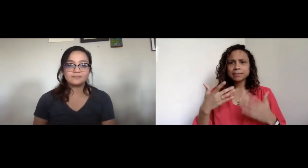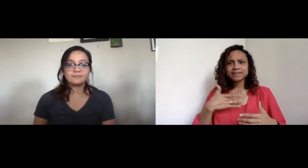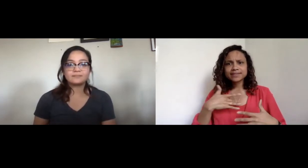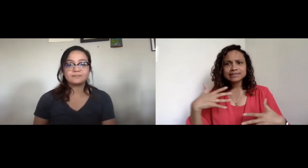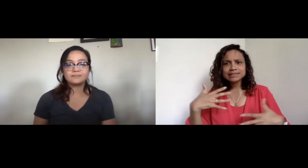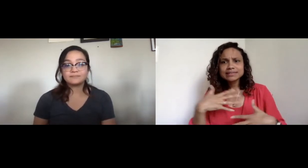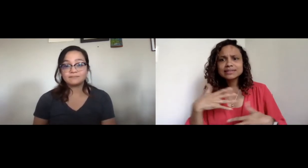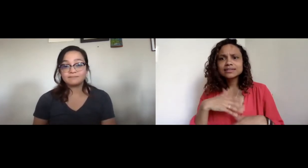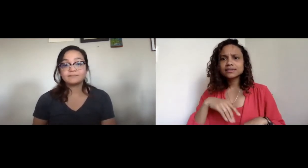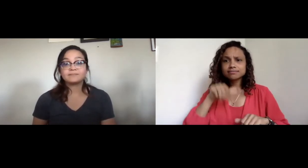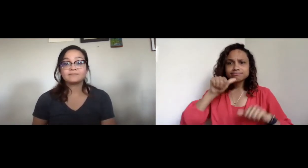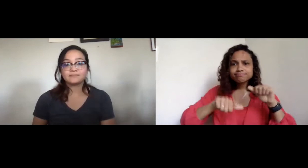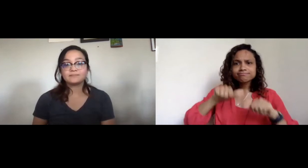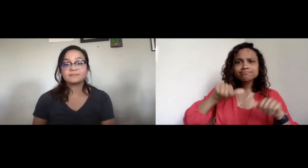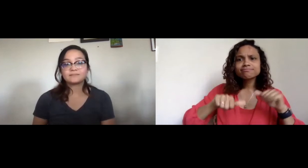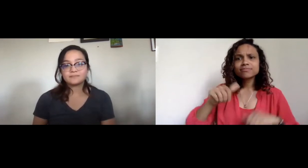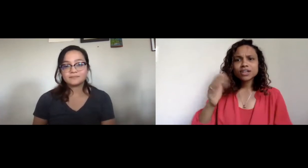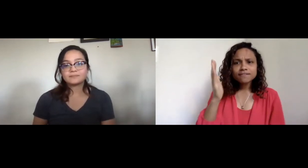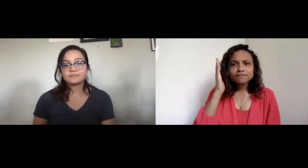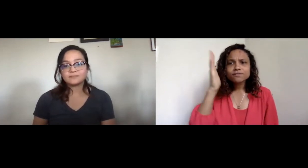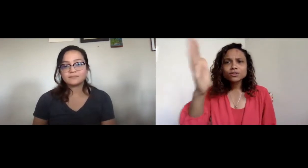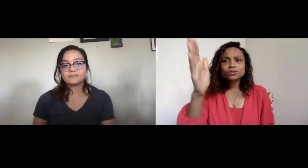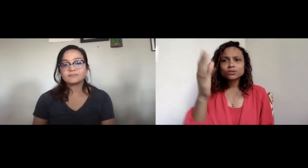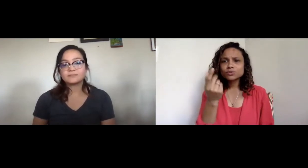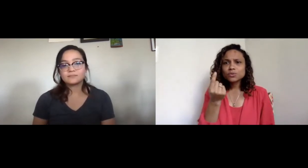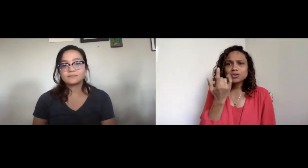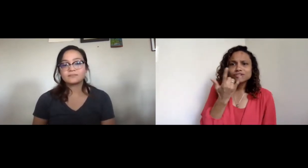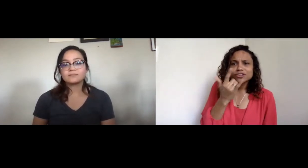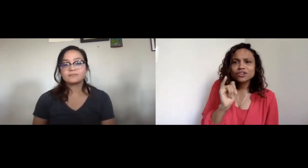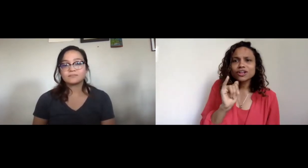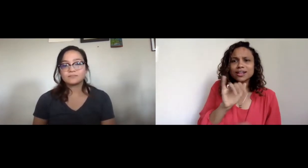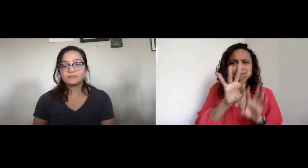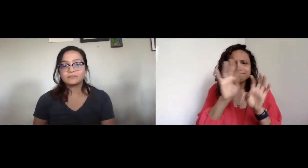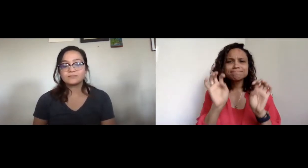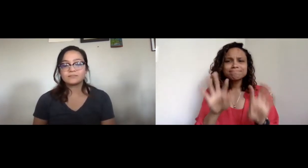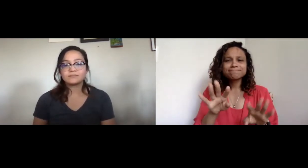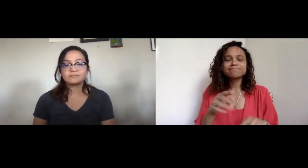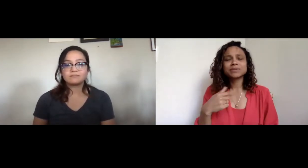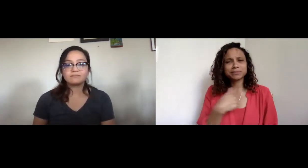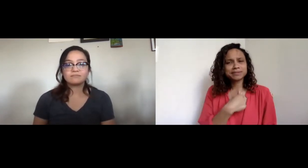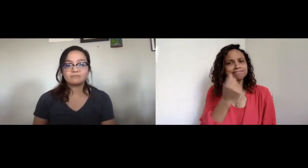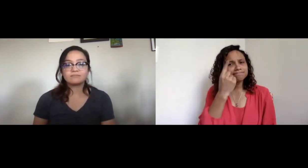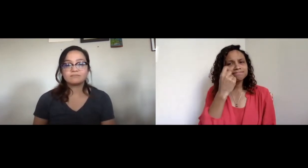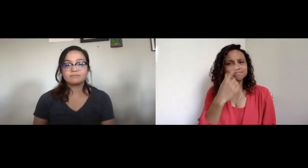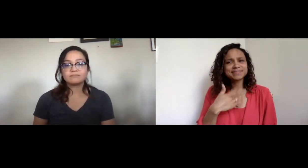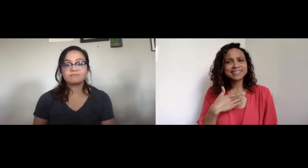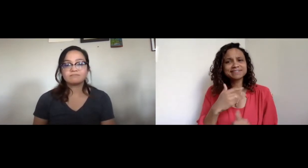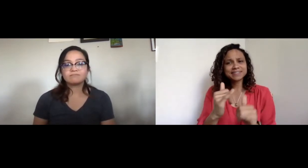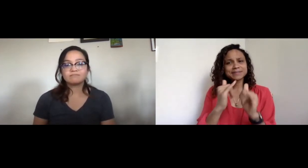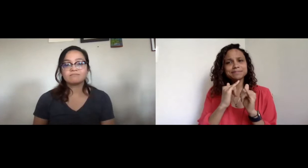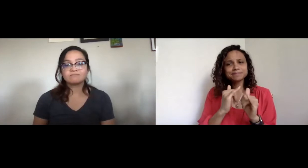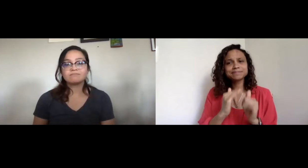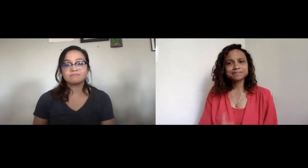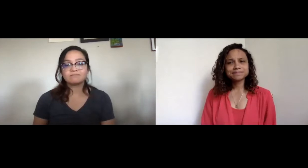You may be feeling afraid and uncertain of what the future will hold. We understand and feel the same.